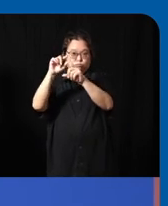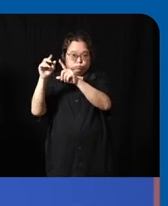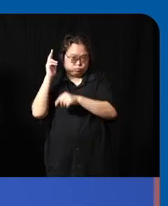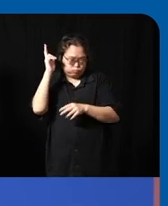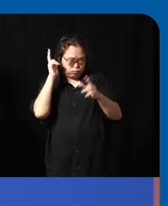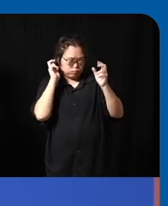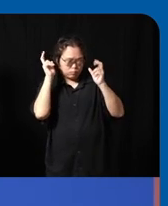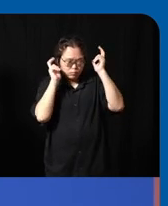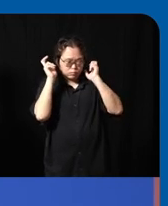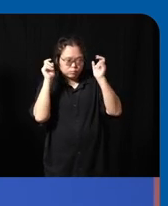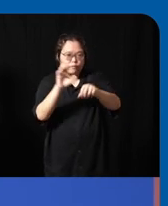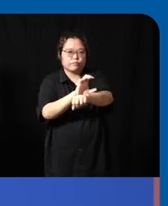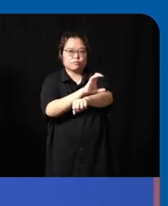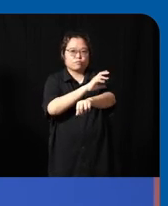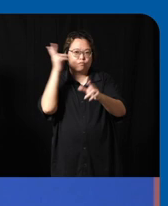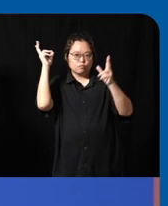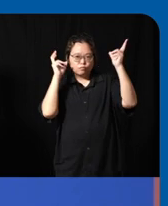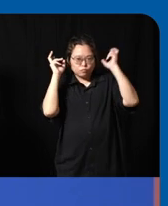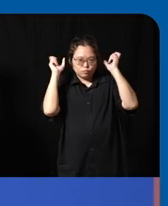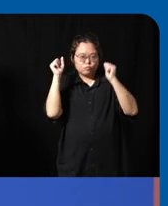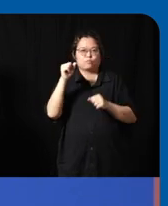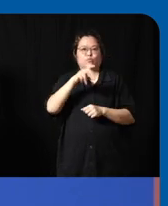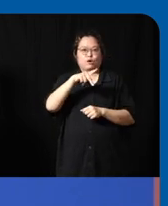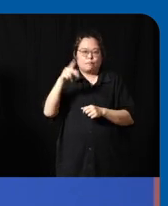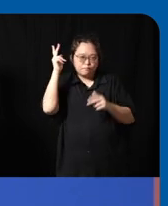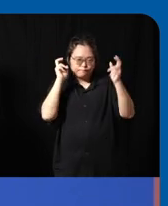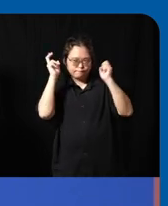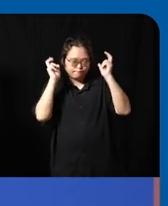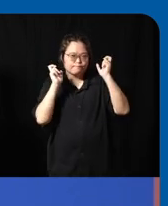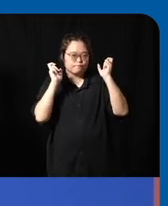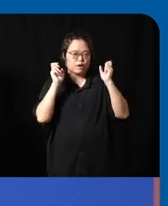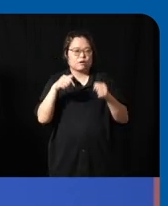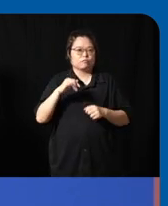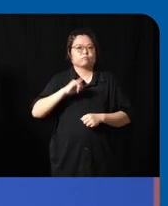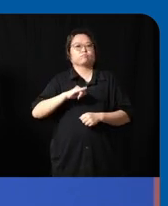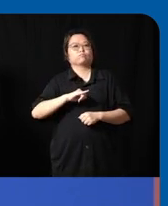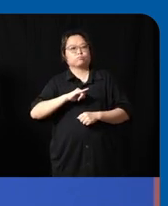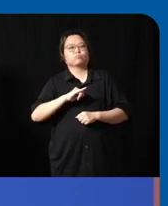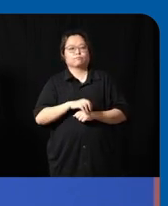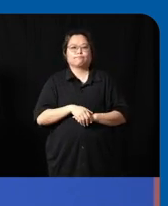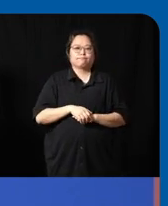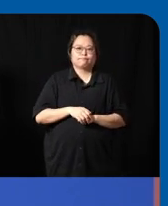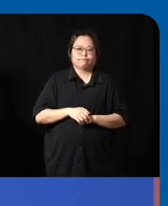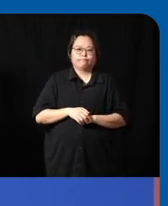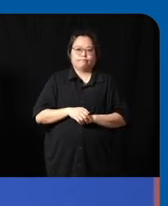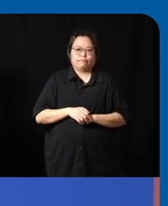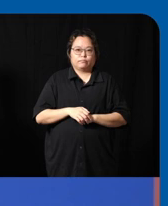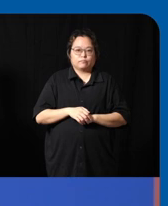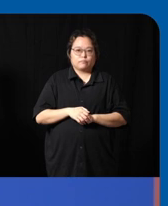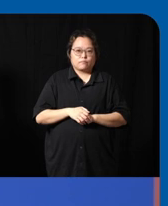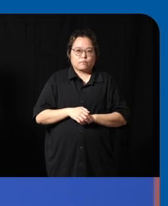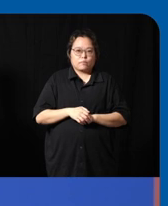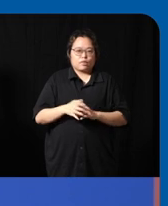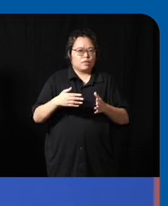these things um and I think uh the te technology no matter you know the no matter what uh